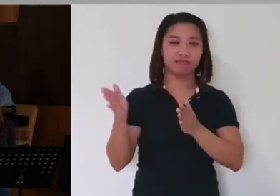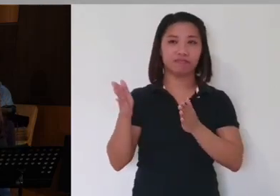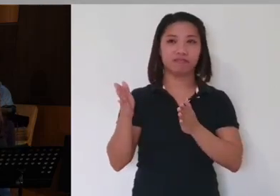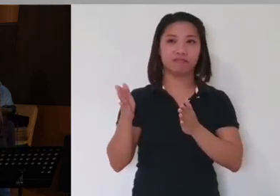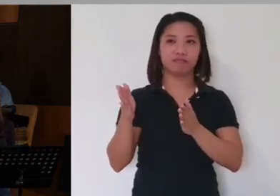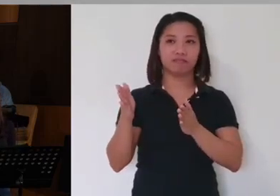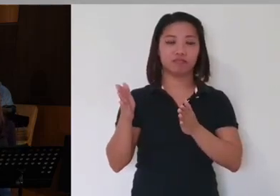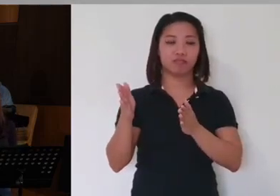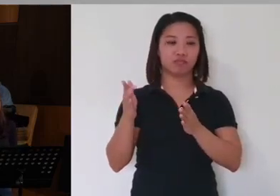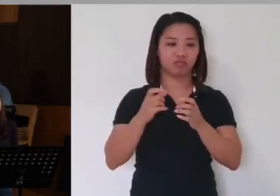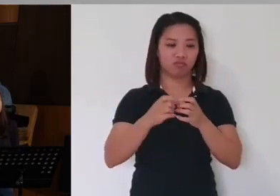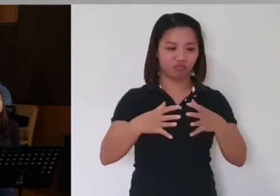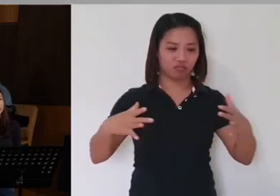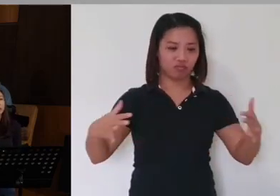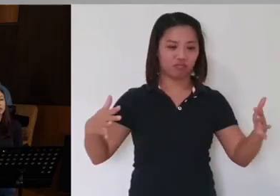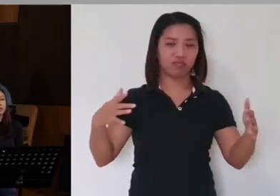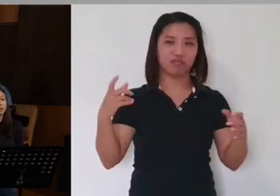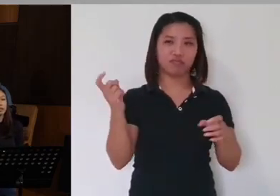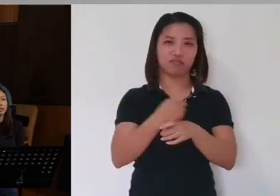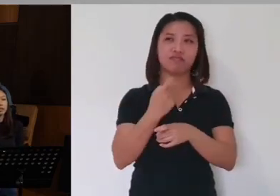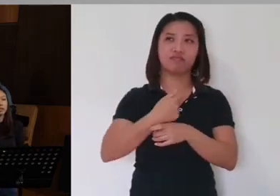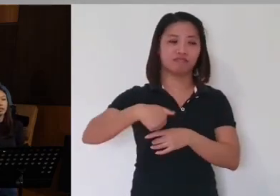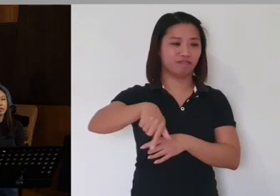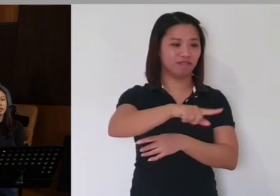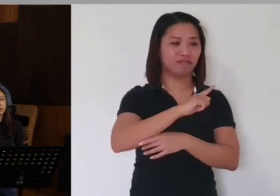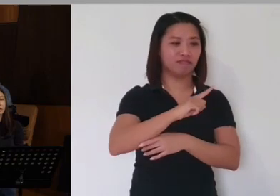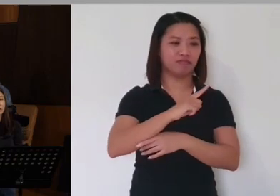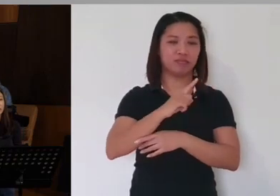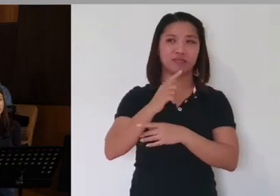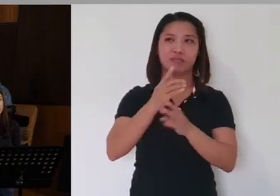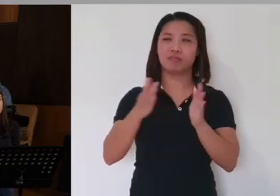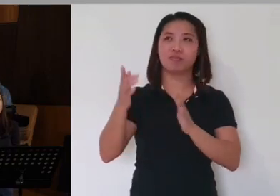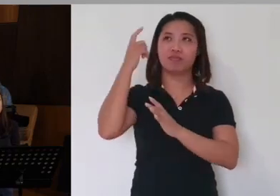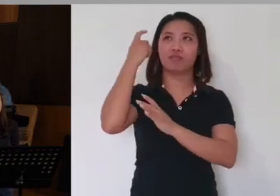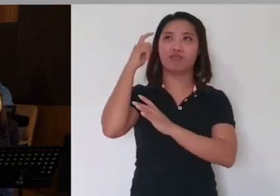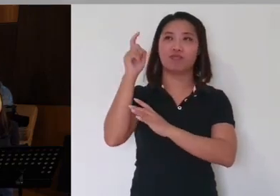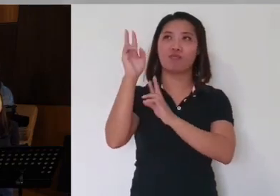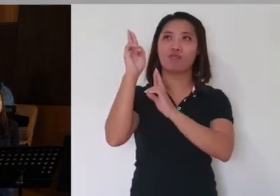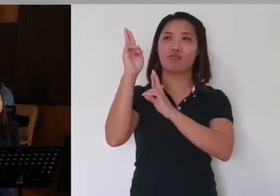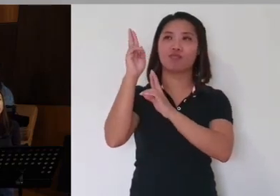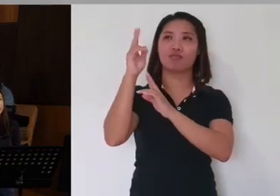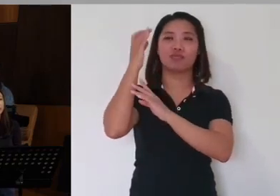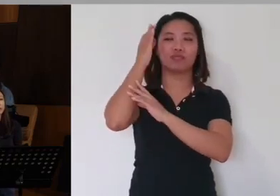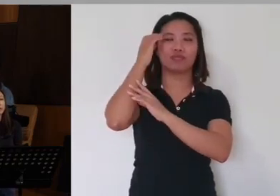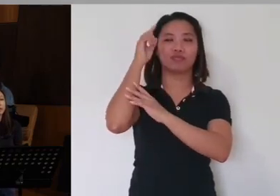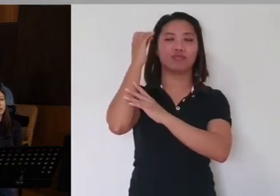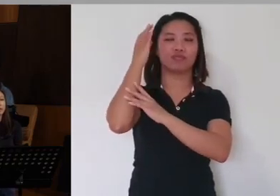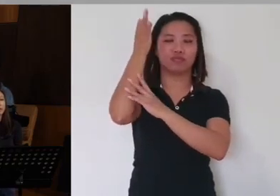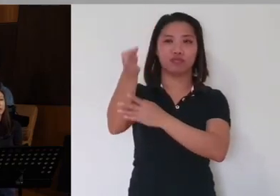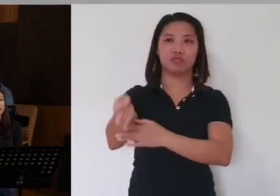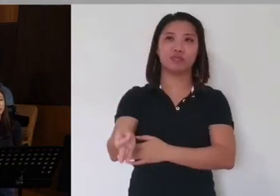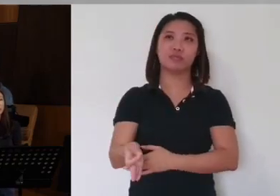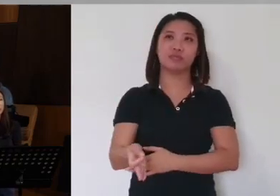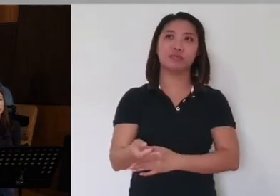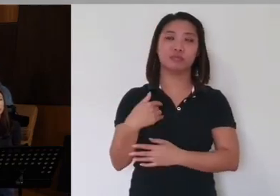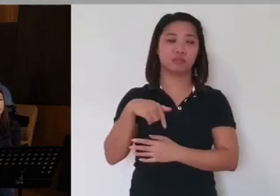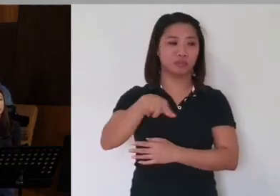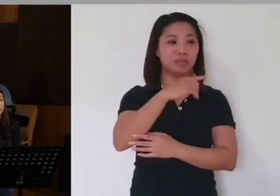and not to harm us, a plan to give us a hope and a future. And God, we know that when